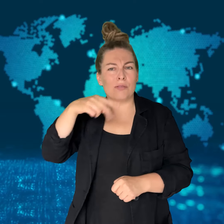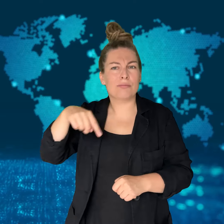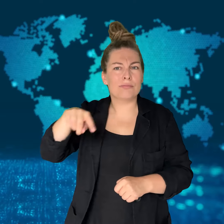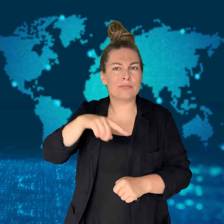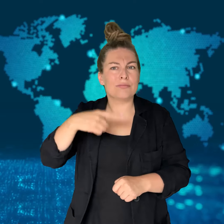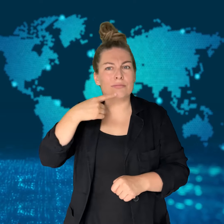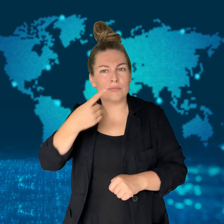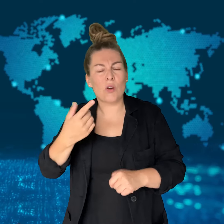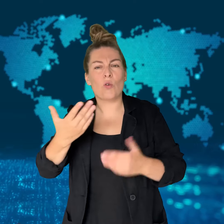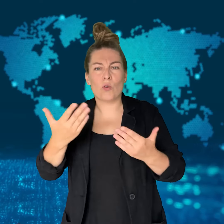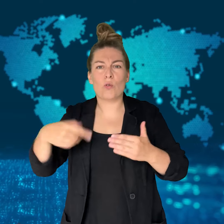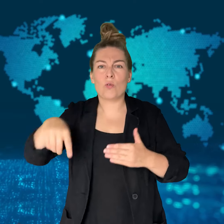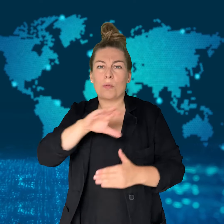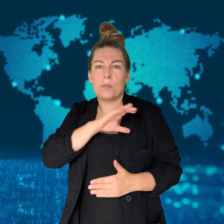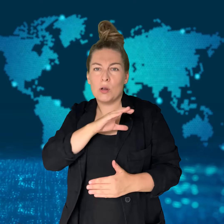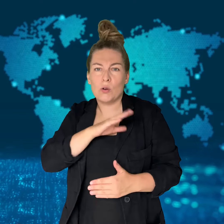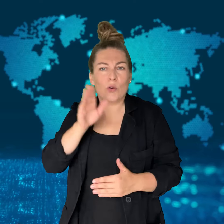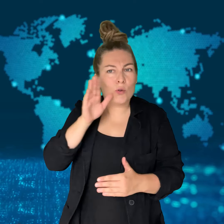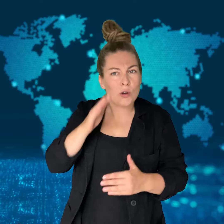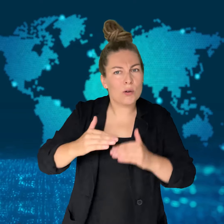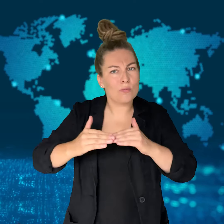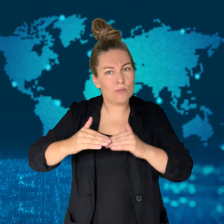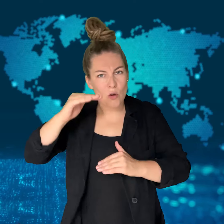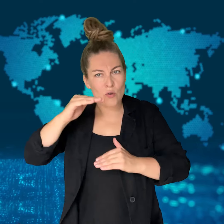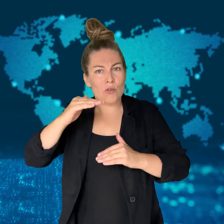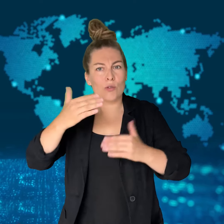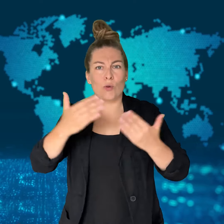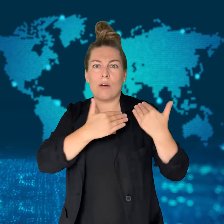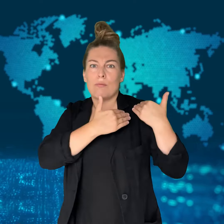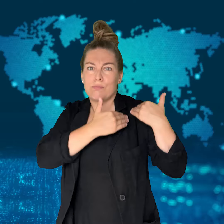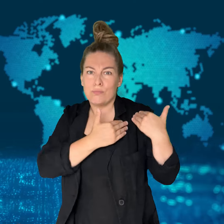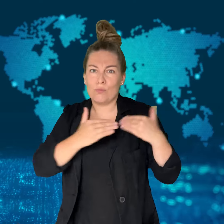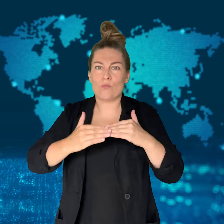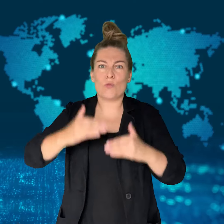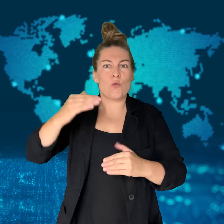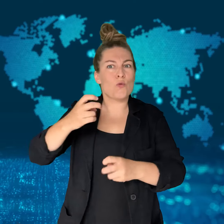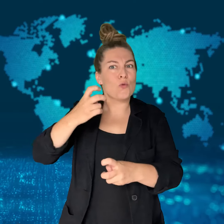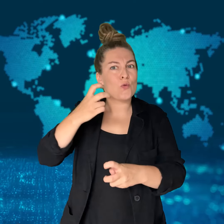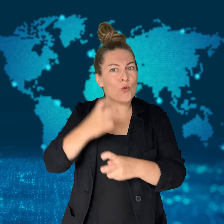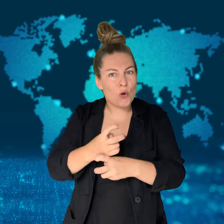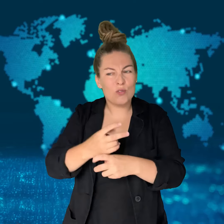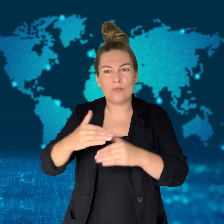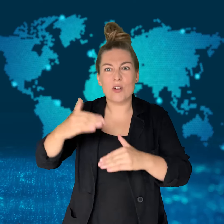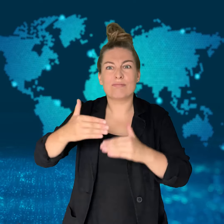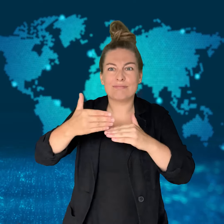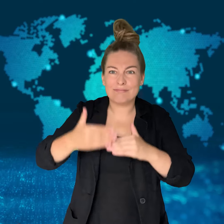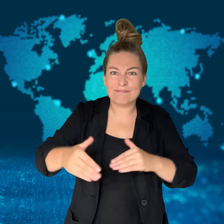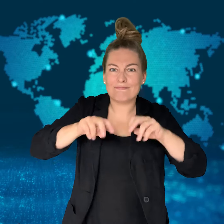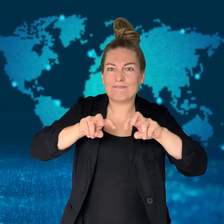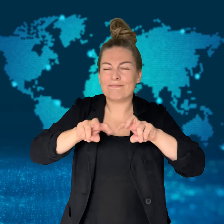in a spokesperson's comment that "It means that our task has